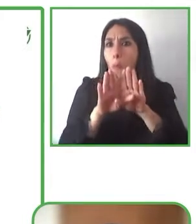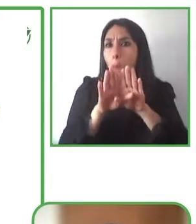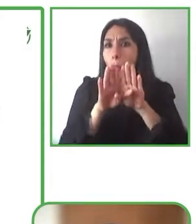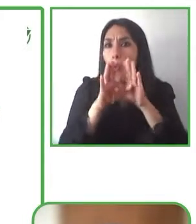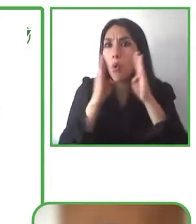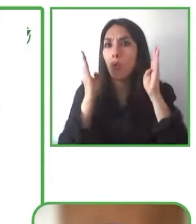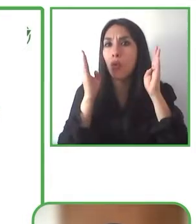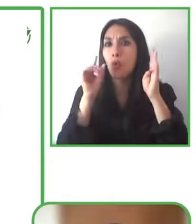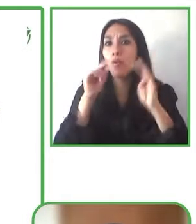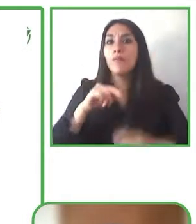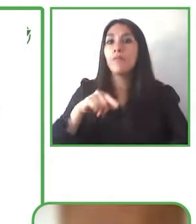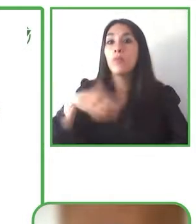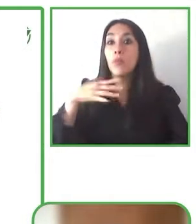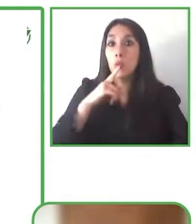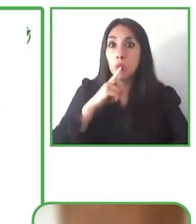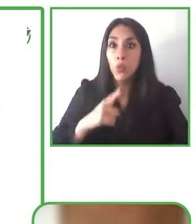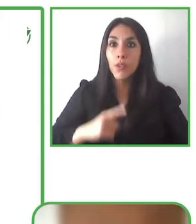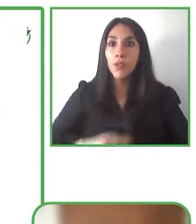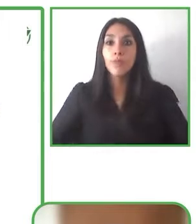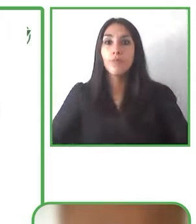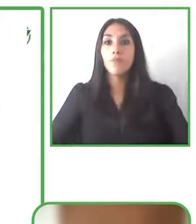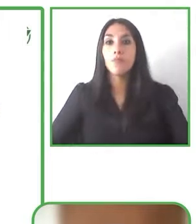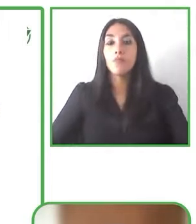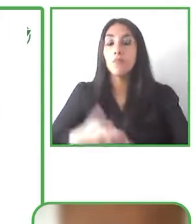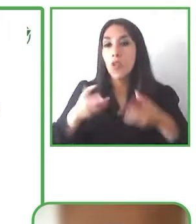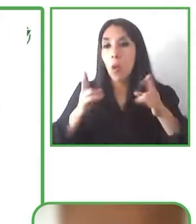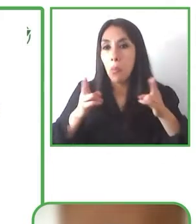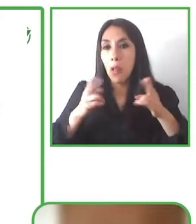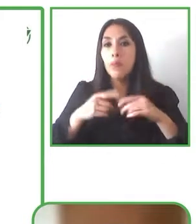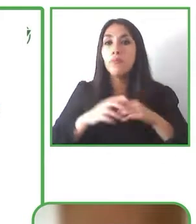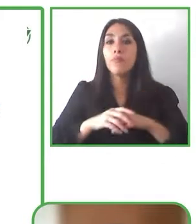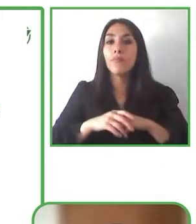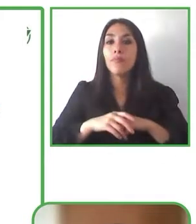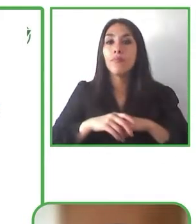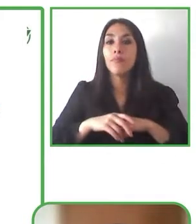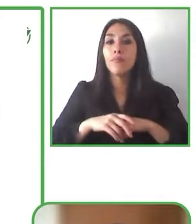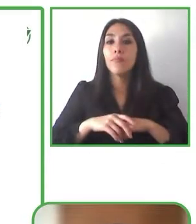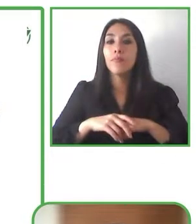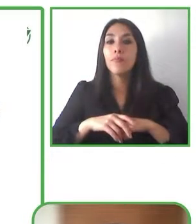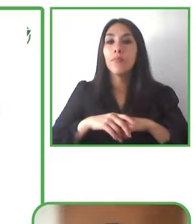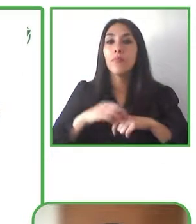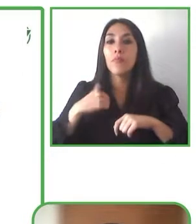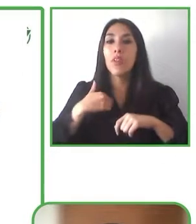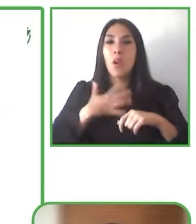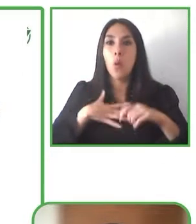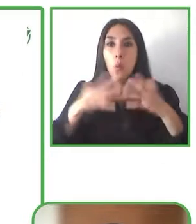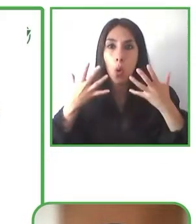axis lift axis and felt access of these artistic